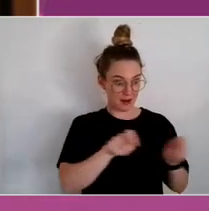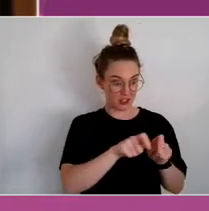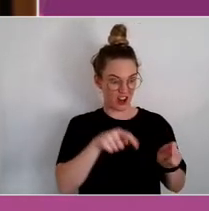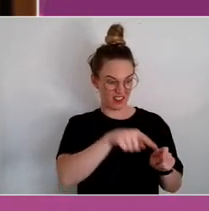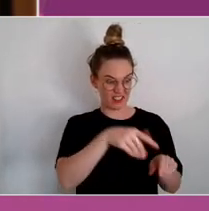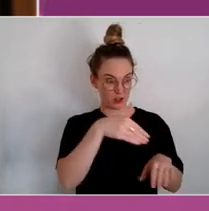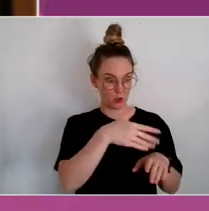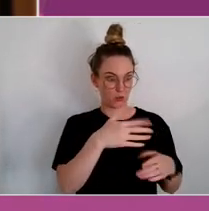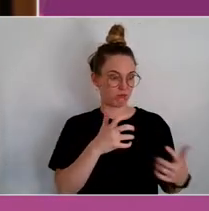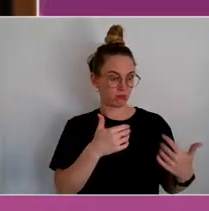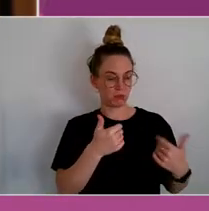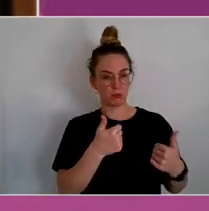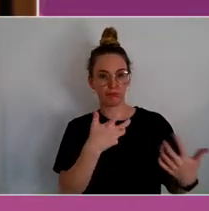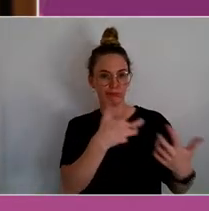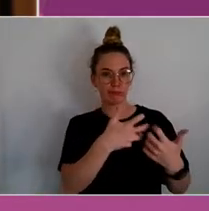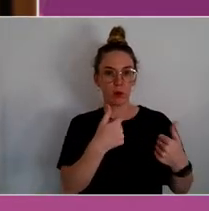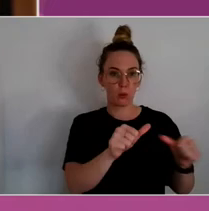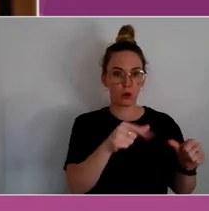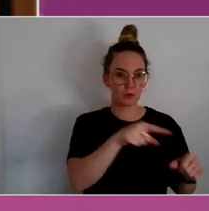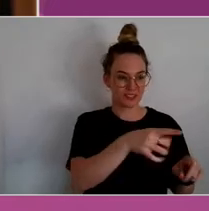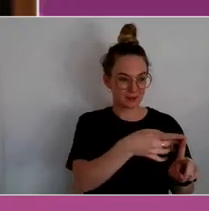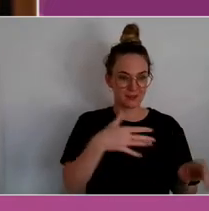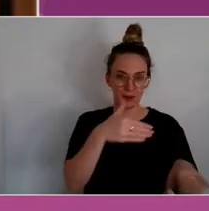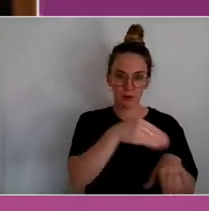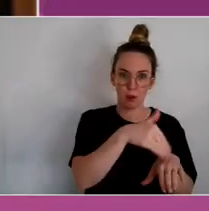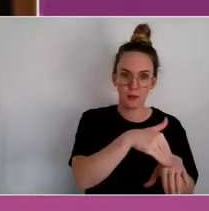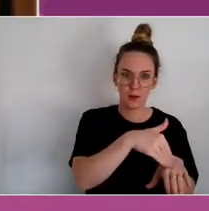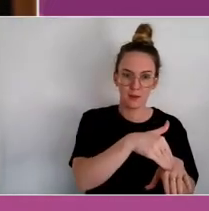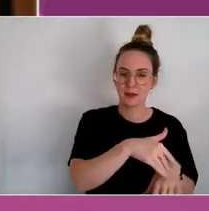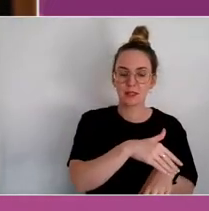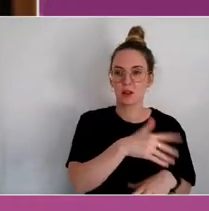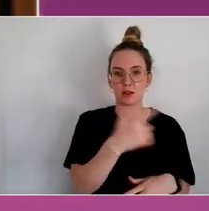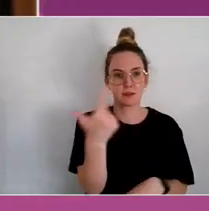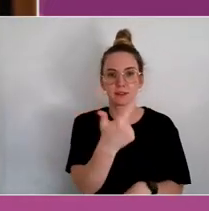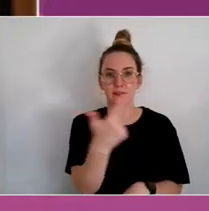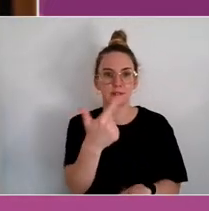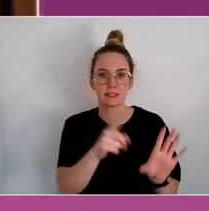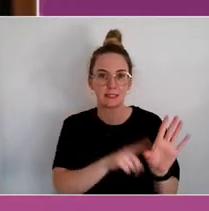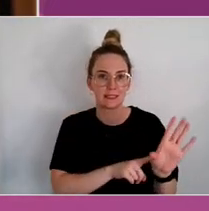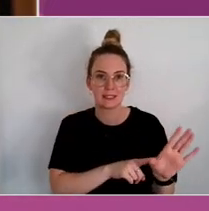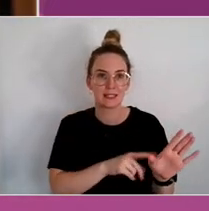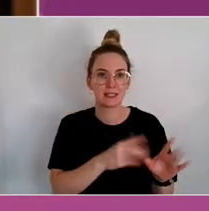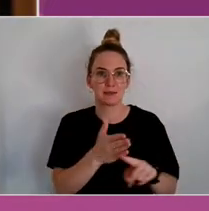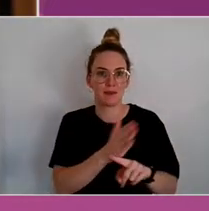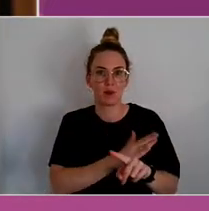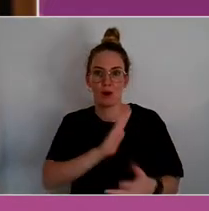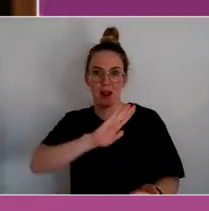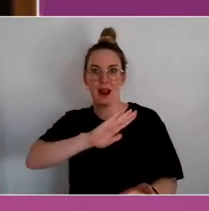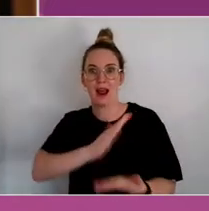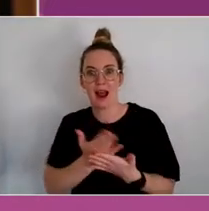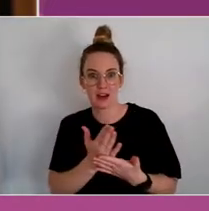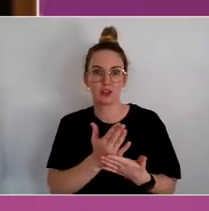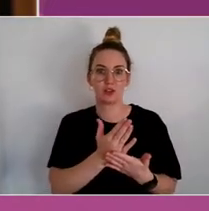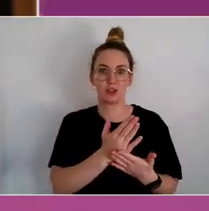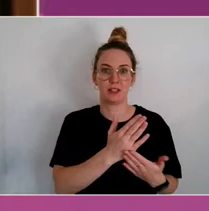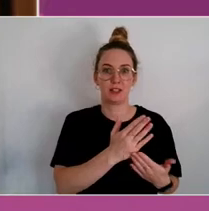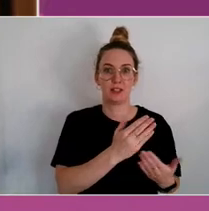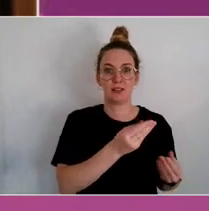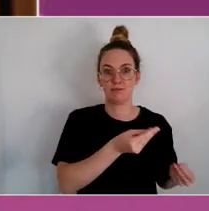like 17 years before that evidence makes its way through any sort of scale or delivery.